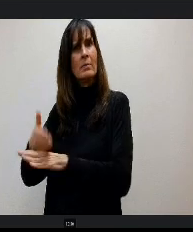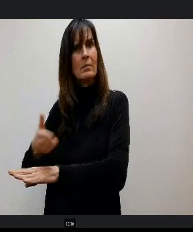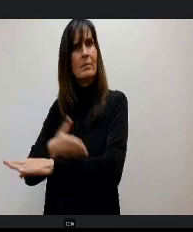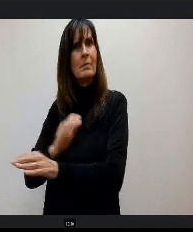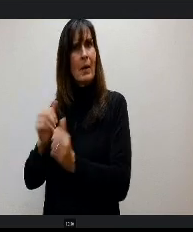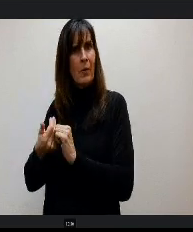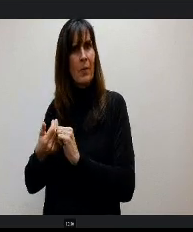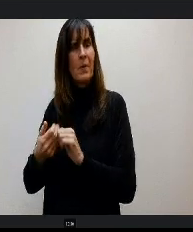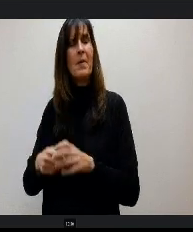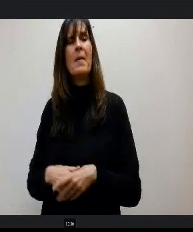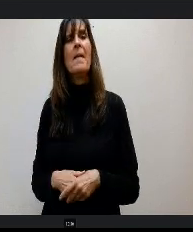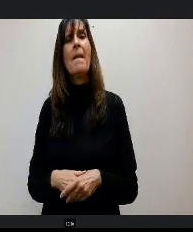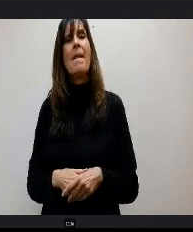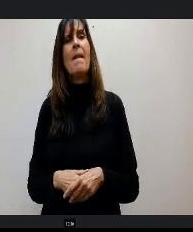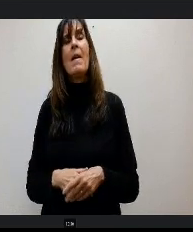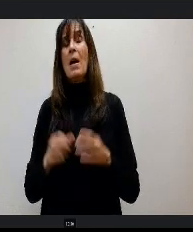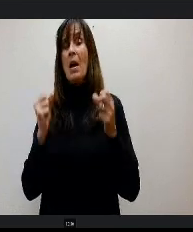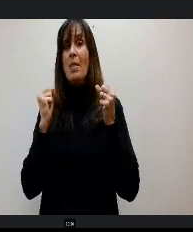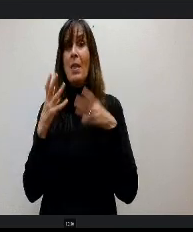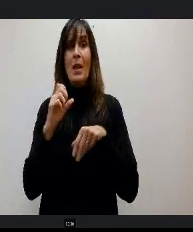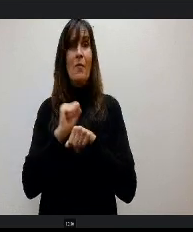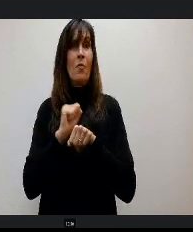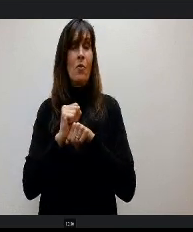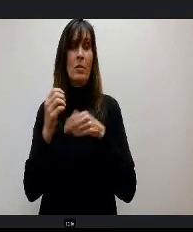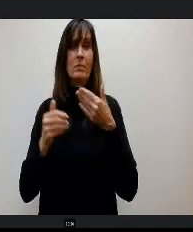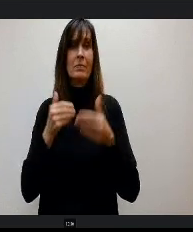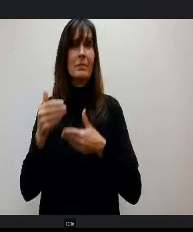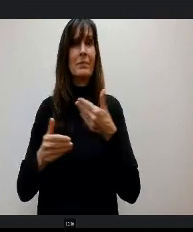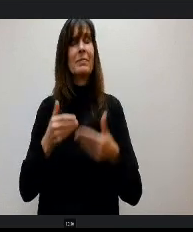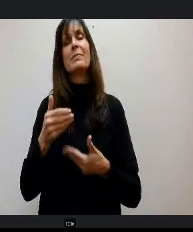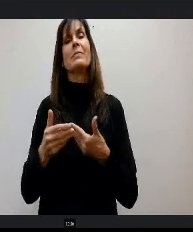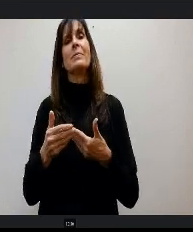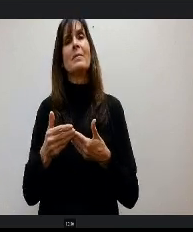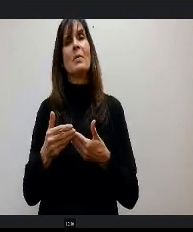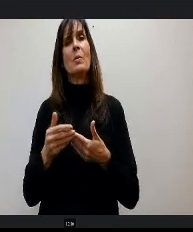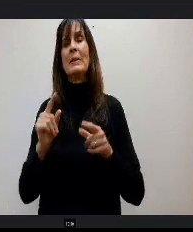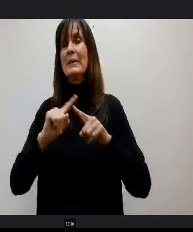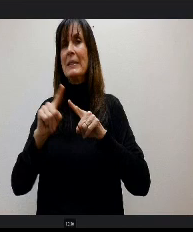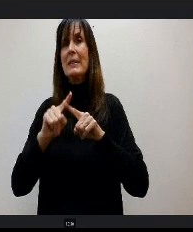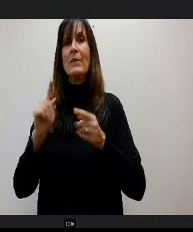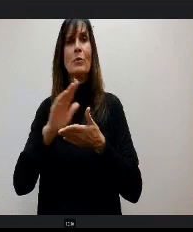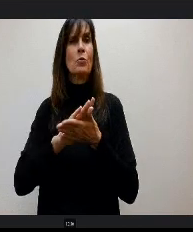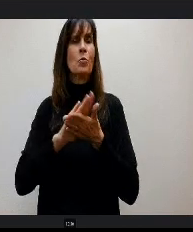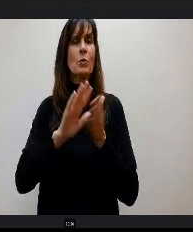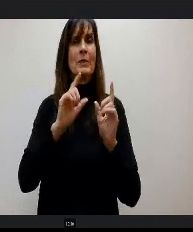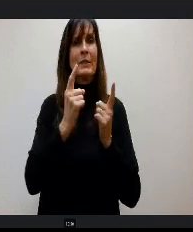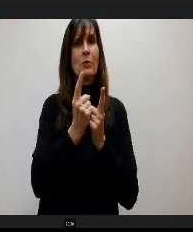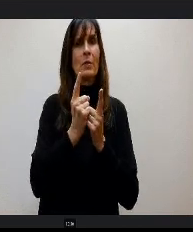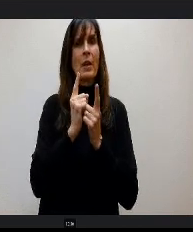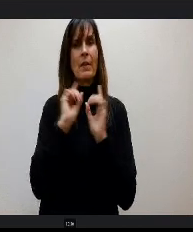so we've been doing a lot of work this year with a number of f different school districts, kind of a culminating event for this year is